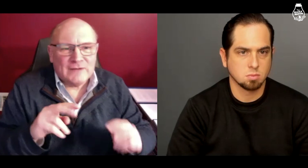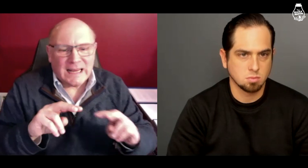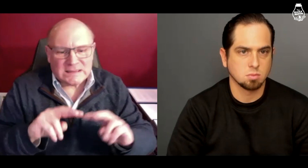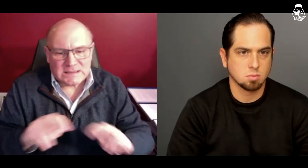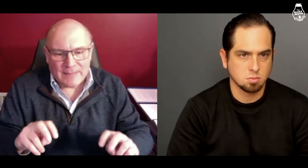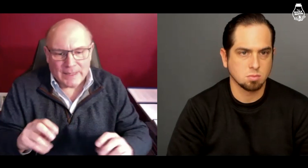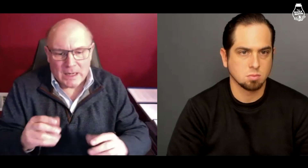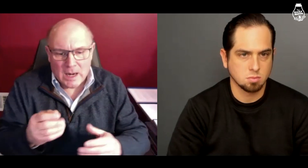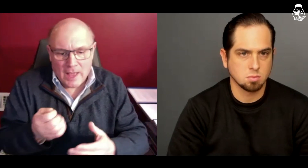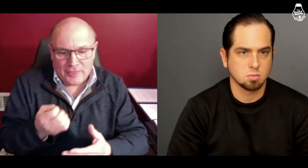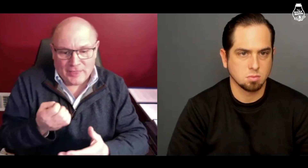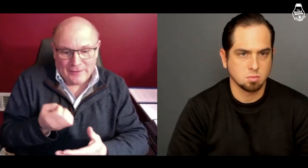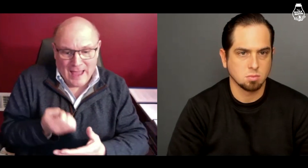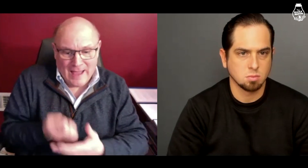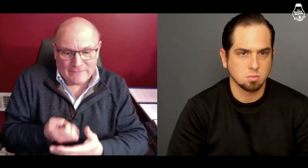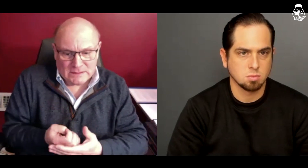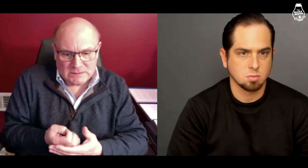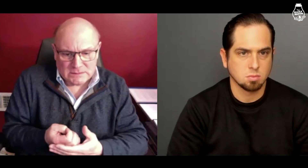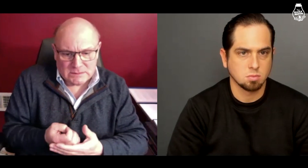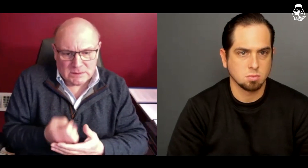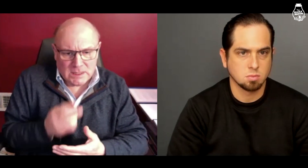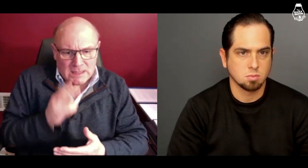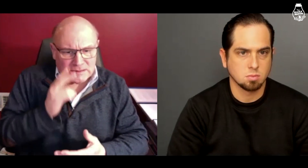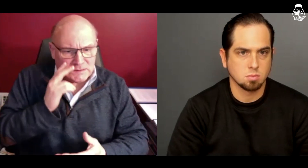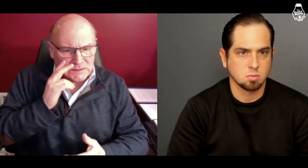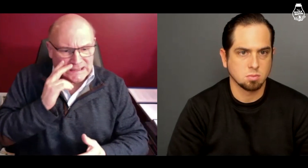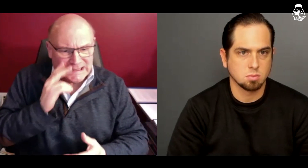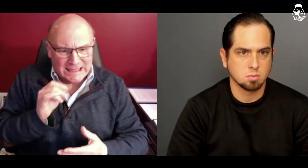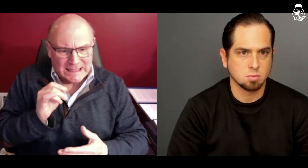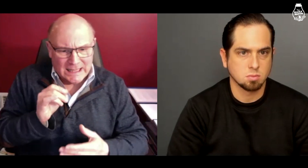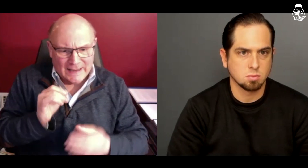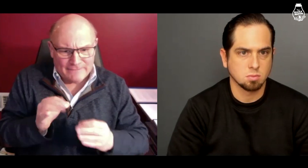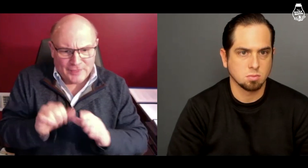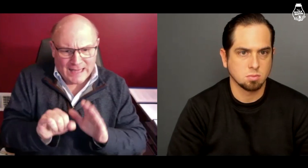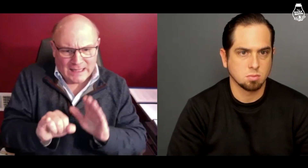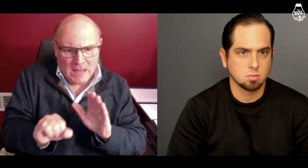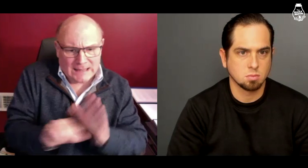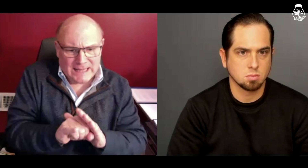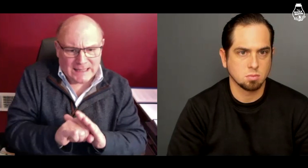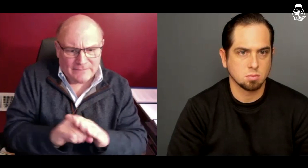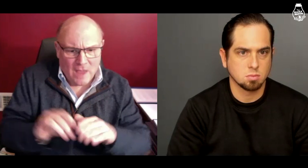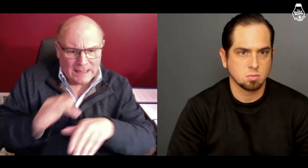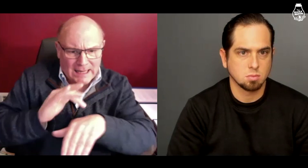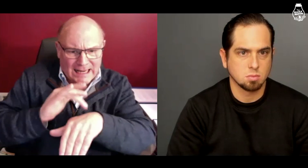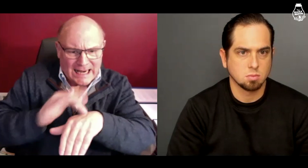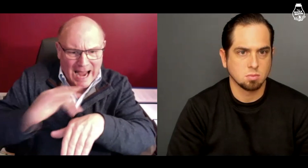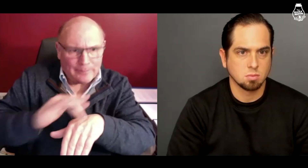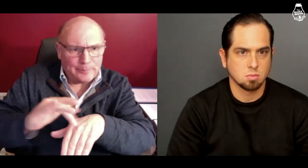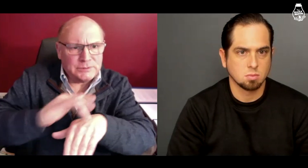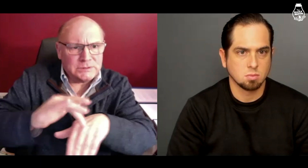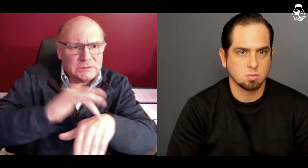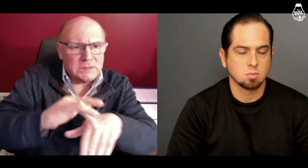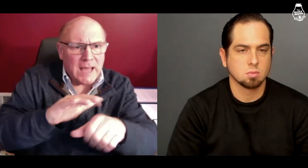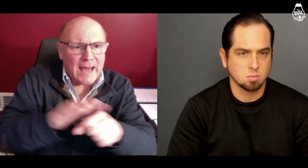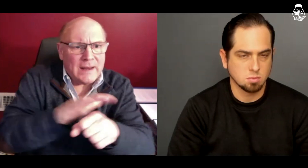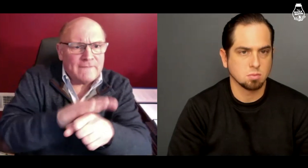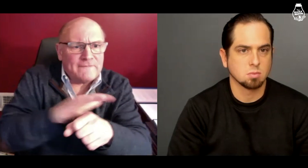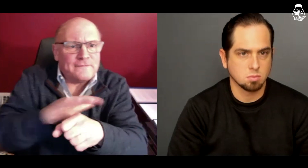You have to assess the evidence to see if you can identify gaps